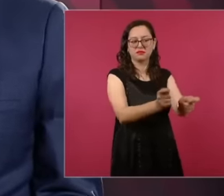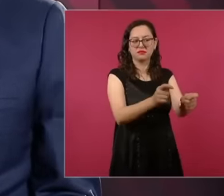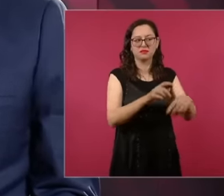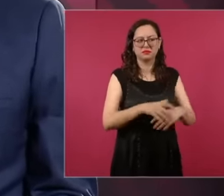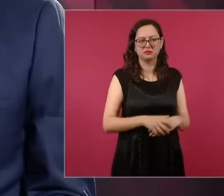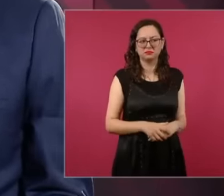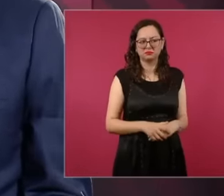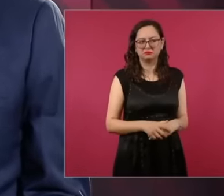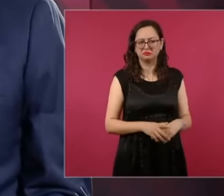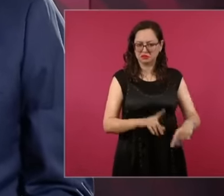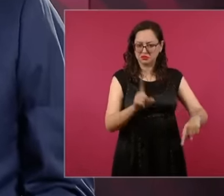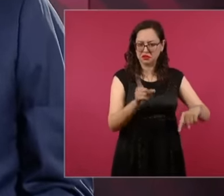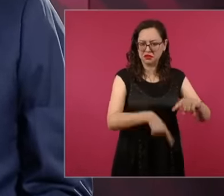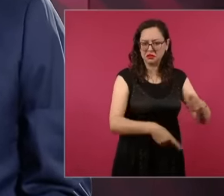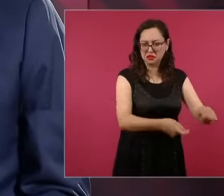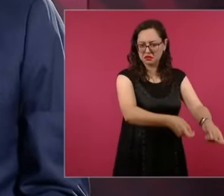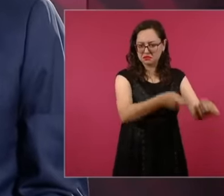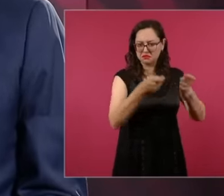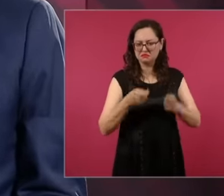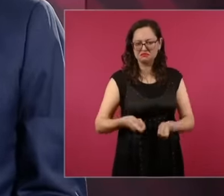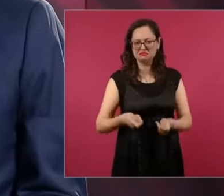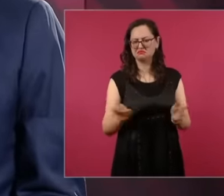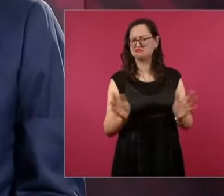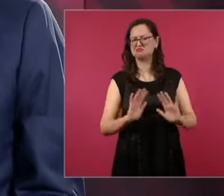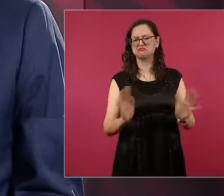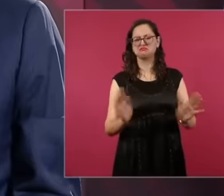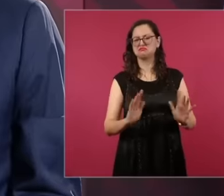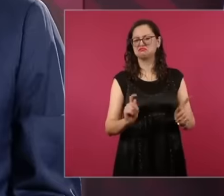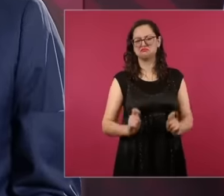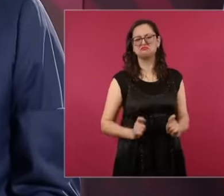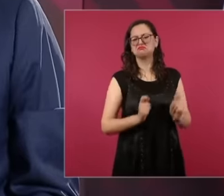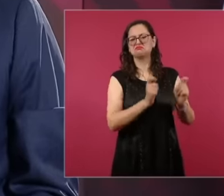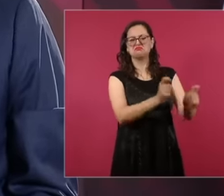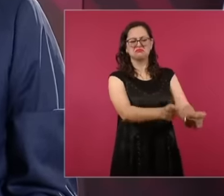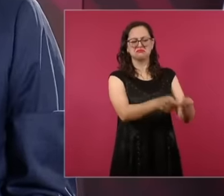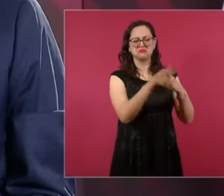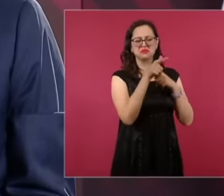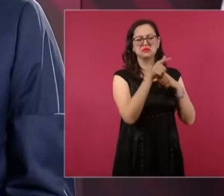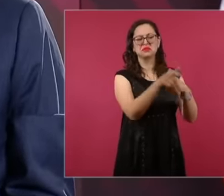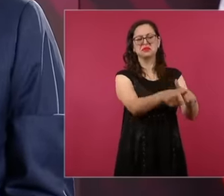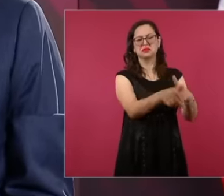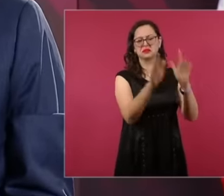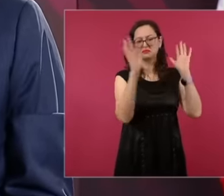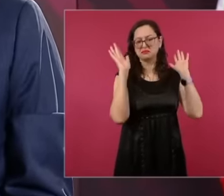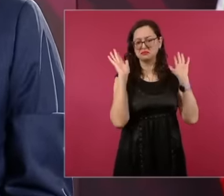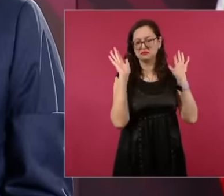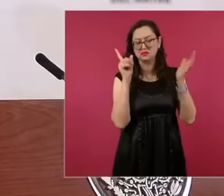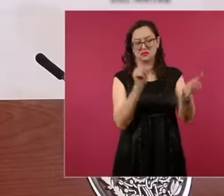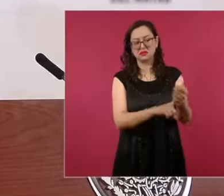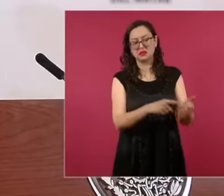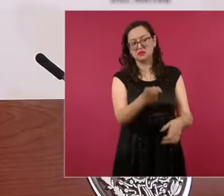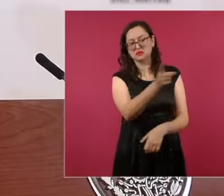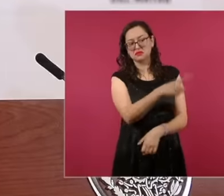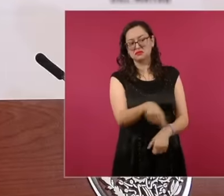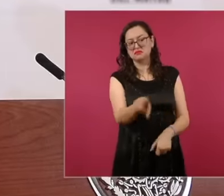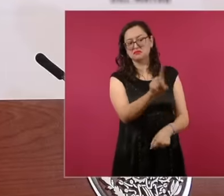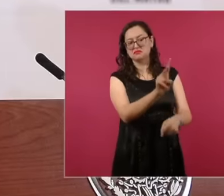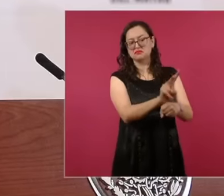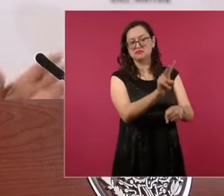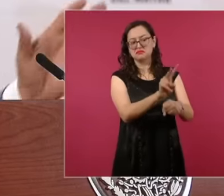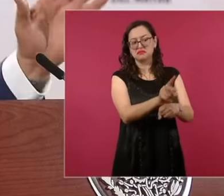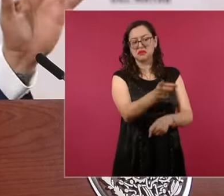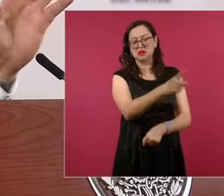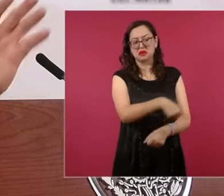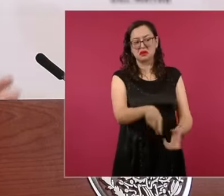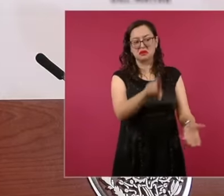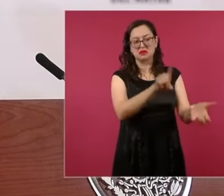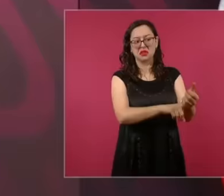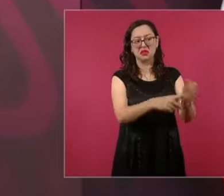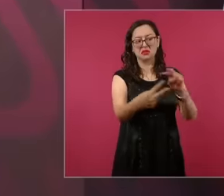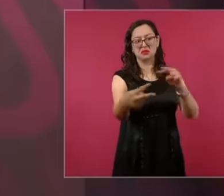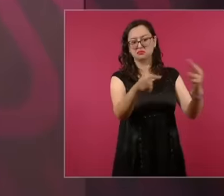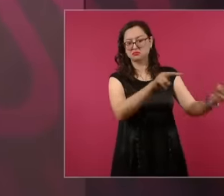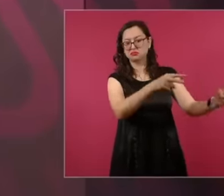the press is controlled with the press the press is regulated with the press was a maxim but